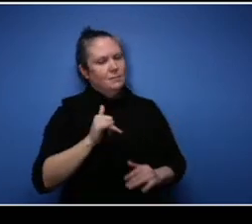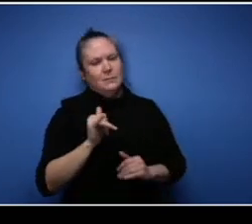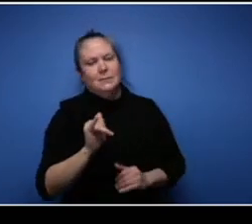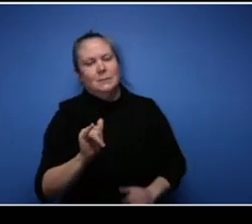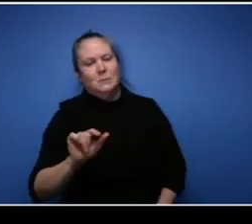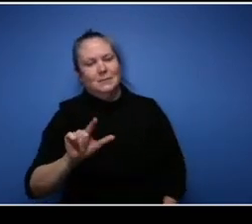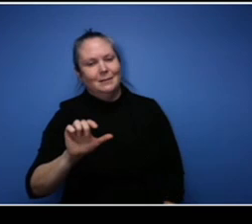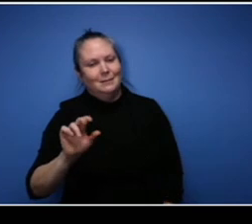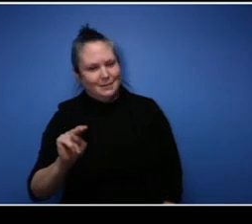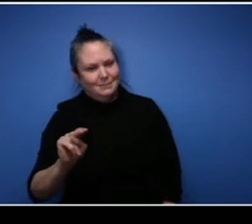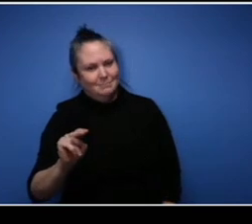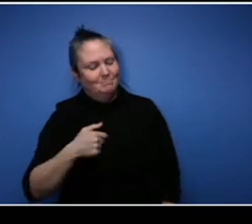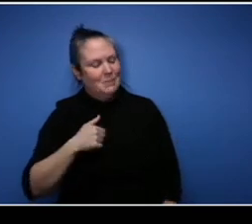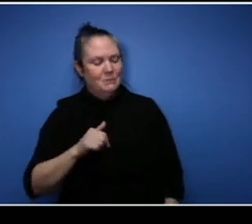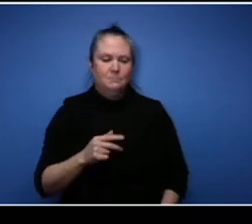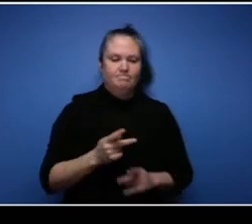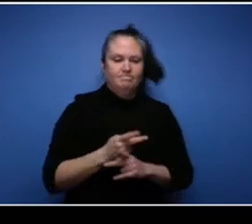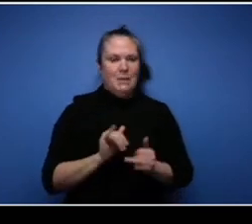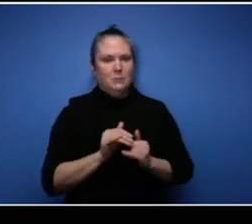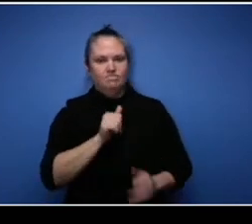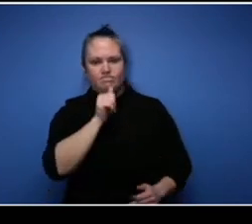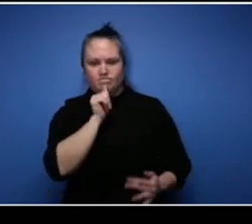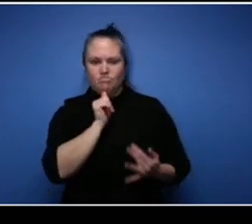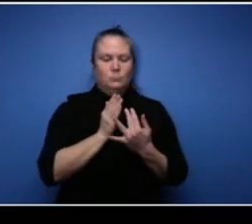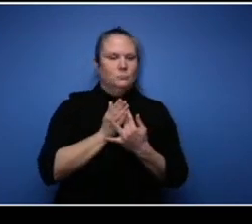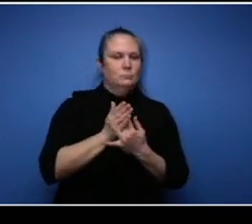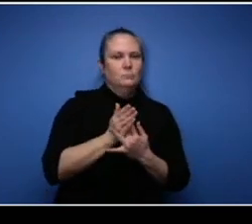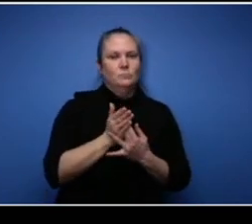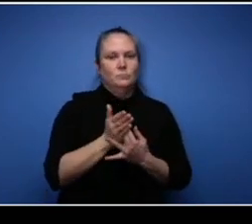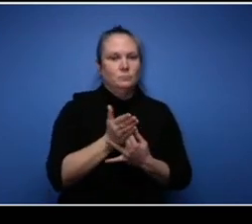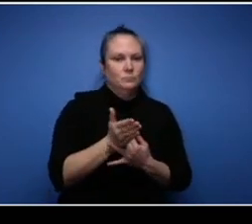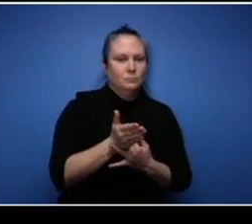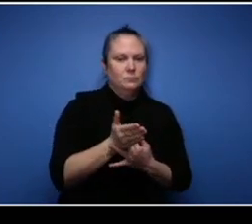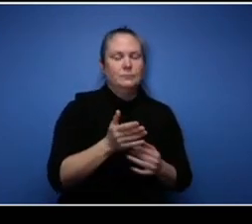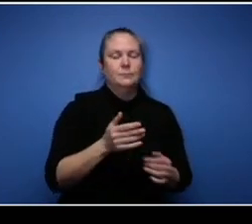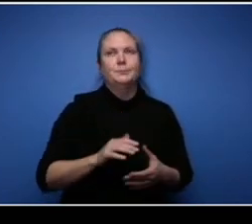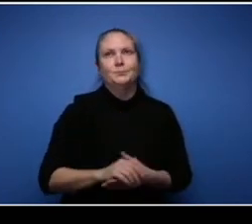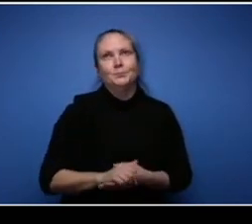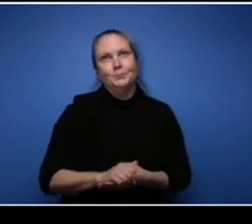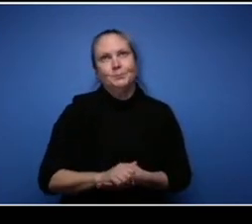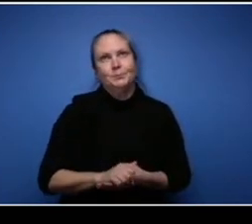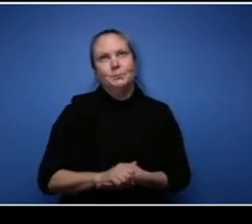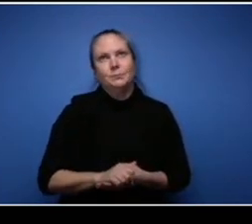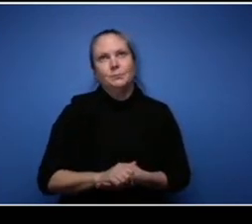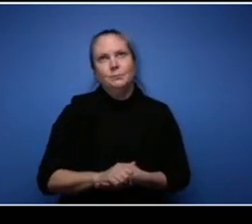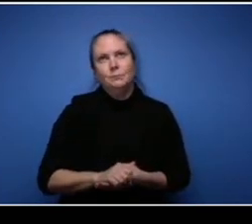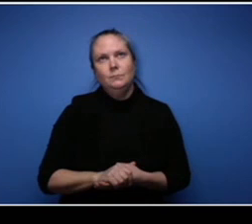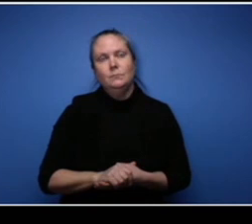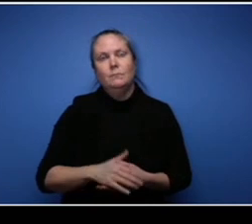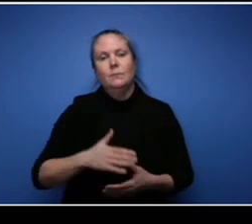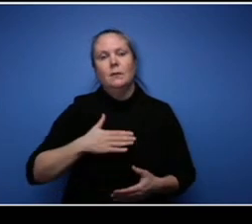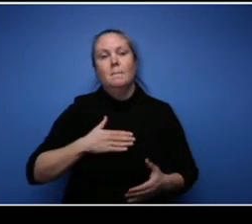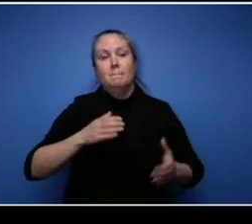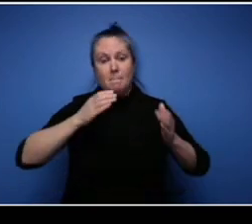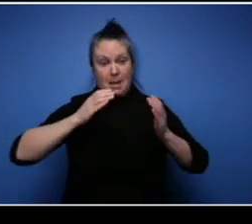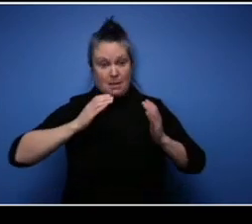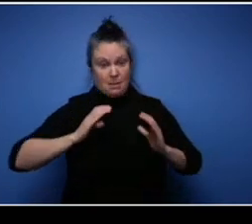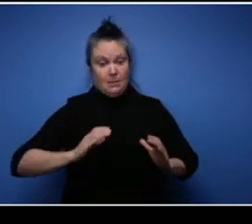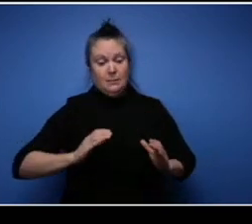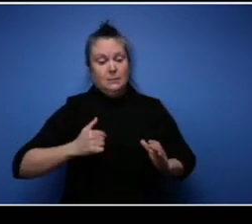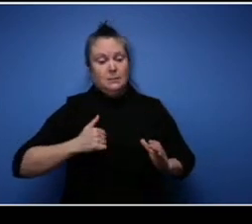because I have to I'm not I have to I treat my clients with respect so whoever it is that